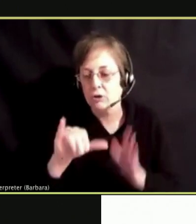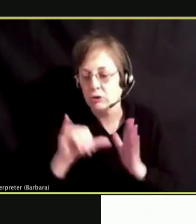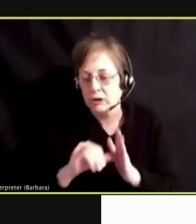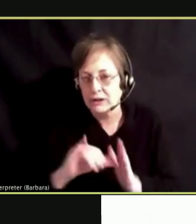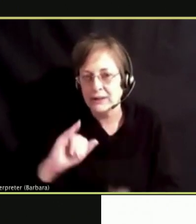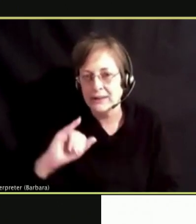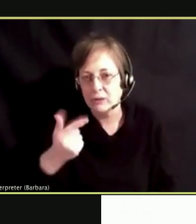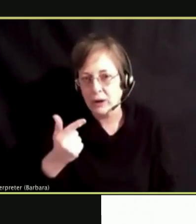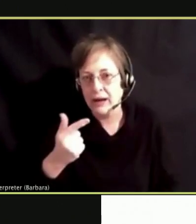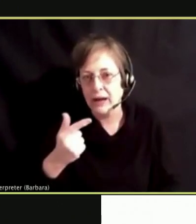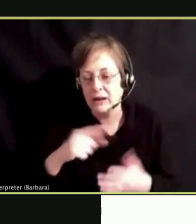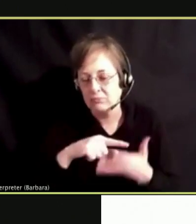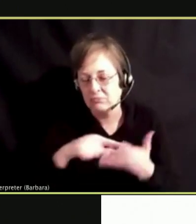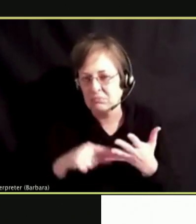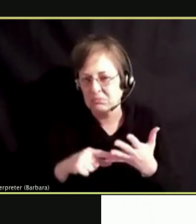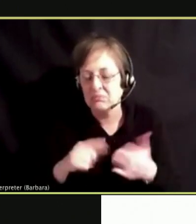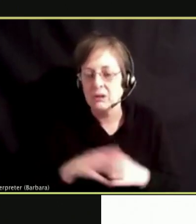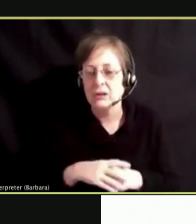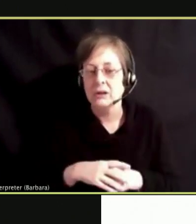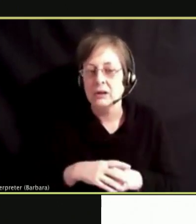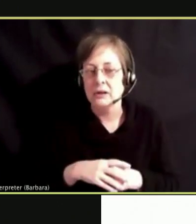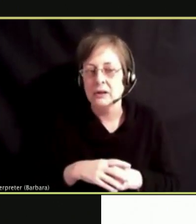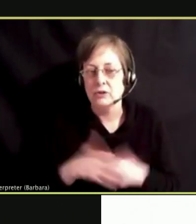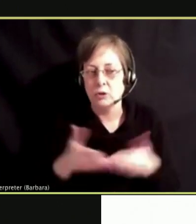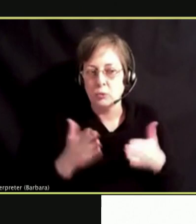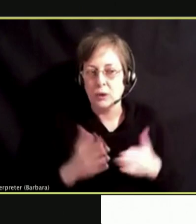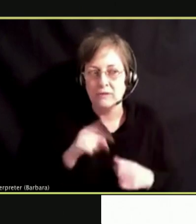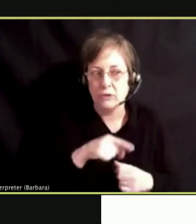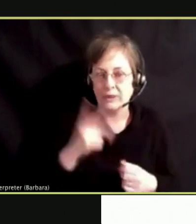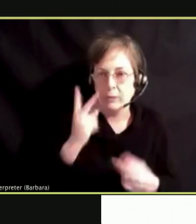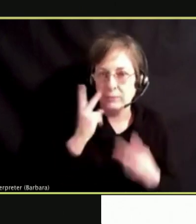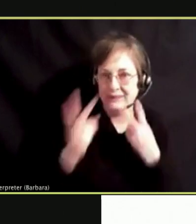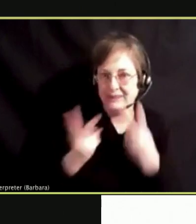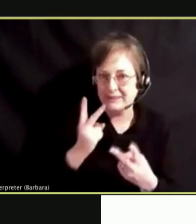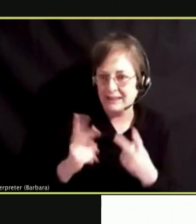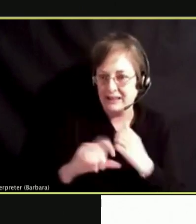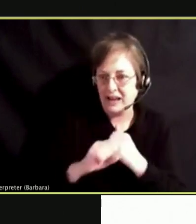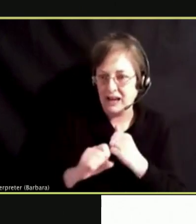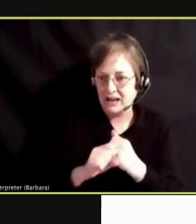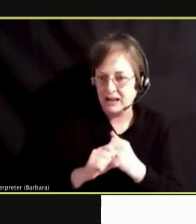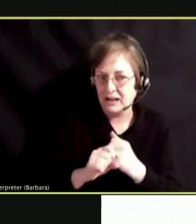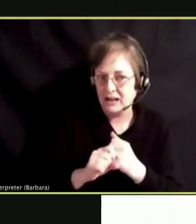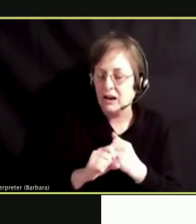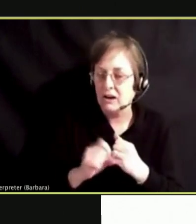FORTH. AS A WAY OF THEM SEEING THIS AS SOMETHING THAT IS COOL.